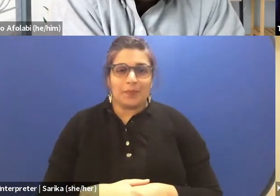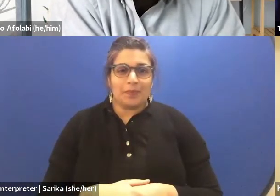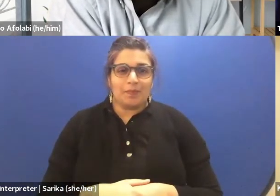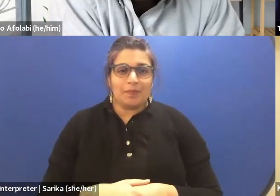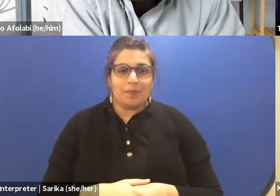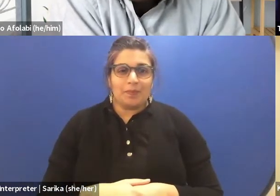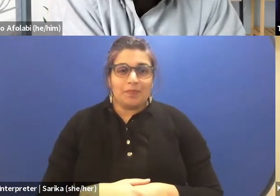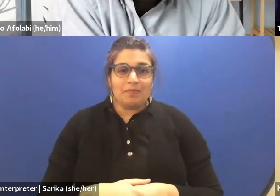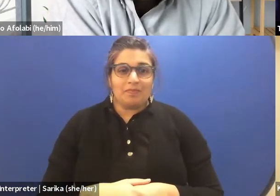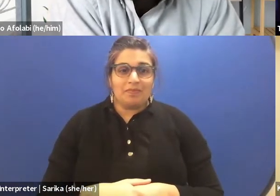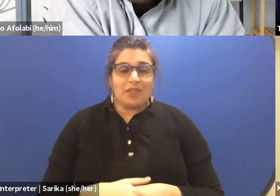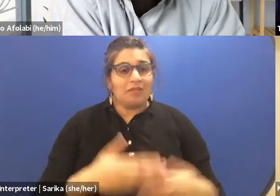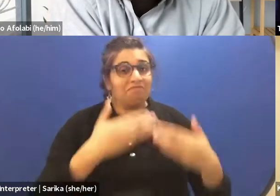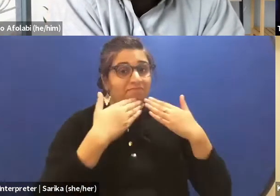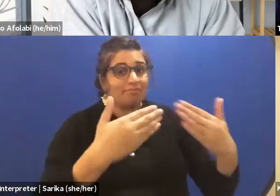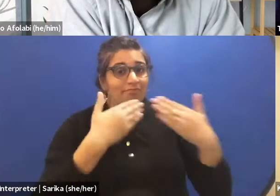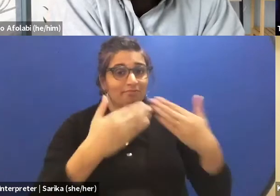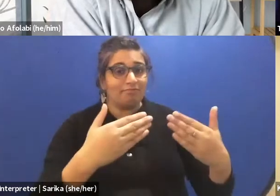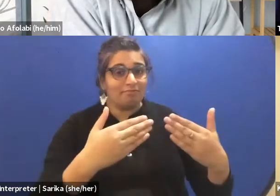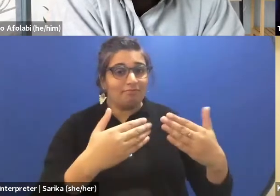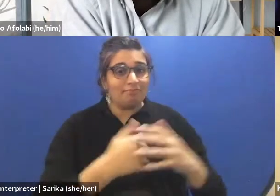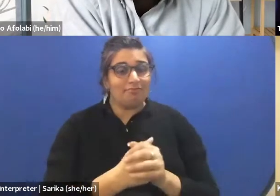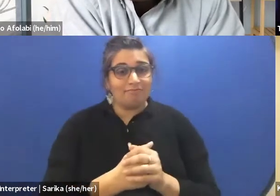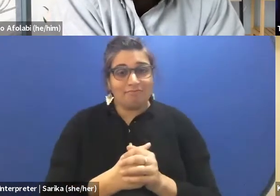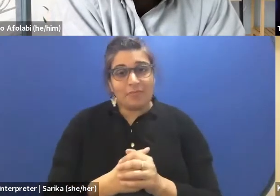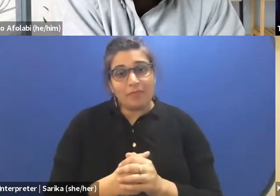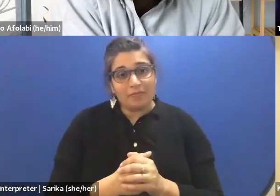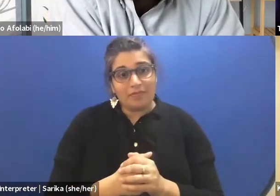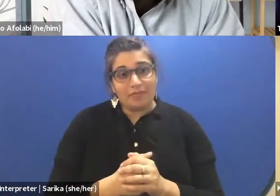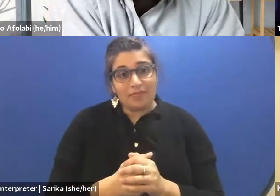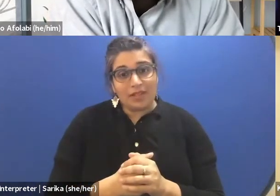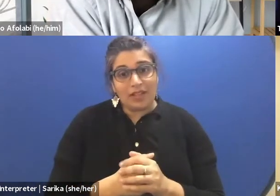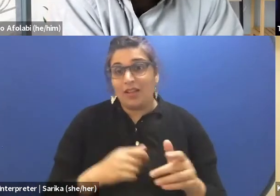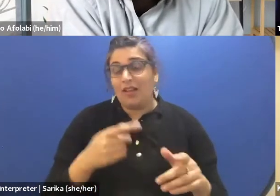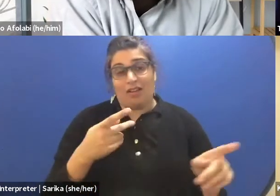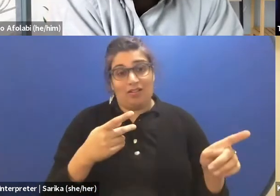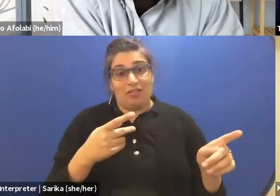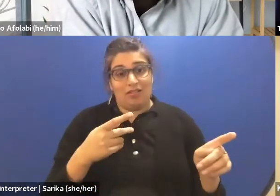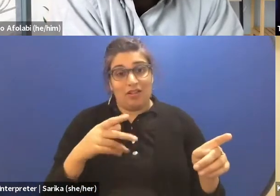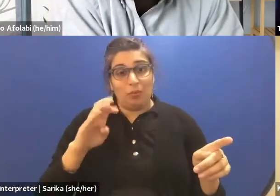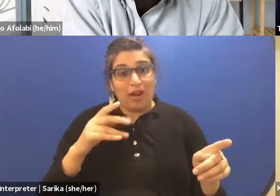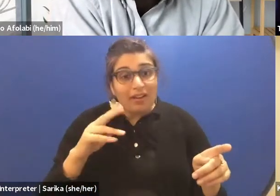I really wanna say thank you to HowlRound for the opportunity to get this going. Thanks to Thea at the background there,